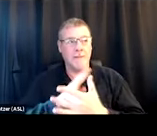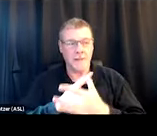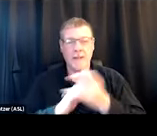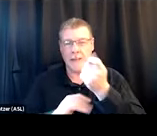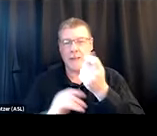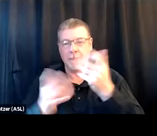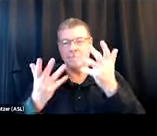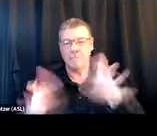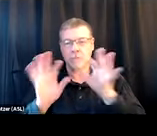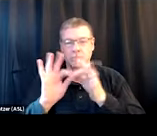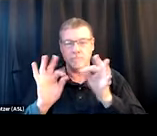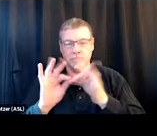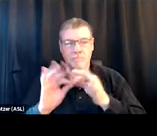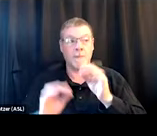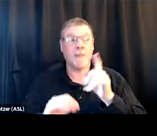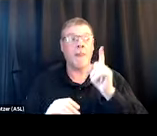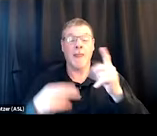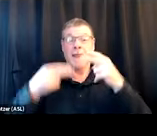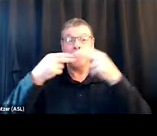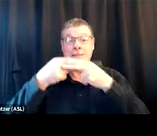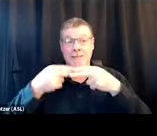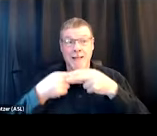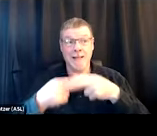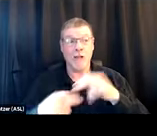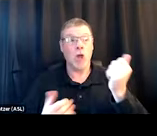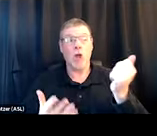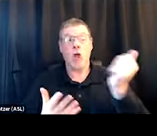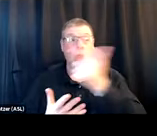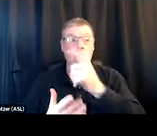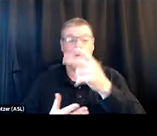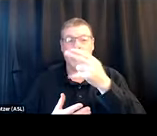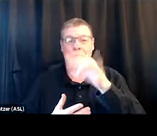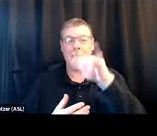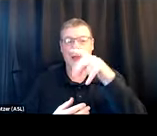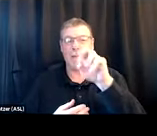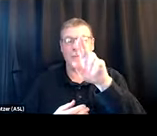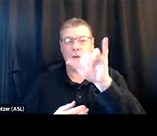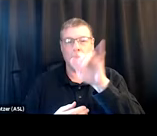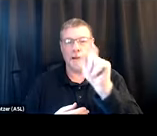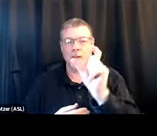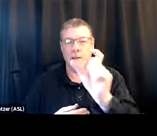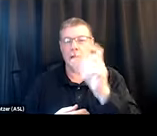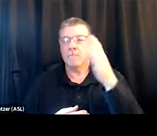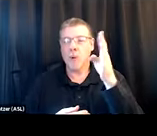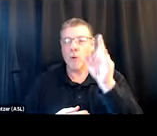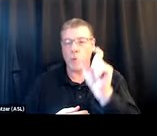And I should say that once you get these slides, all of these are hyperlinked to the website that give you more information about, like,